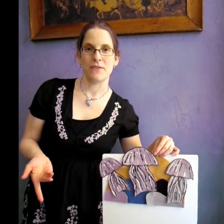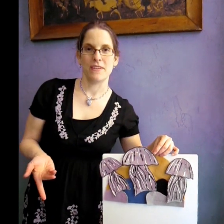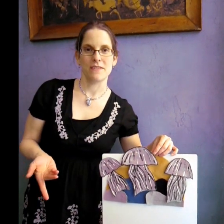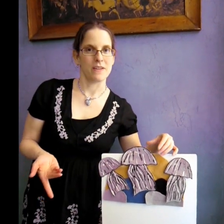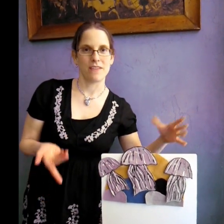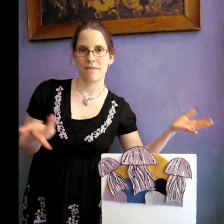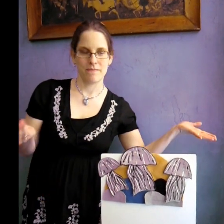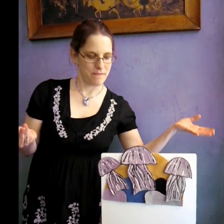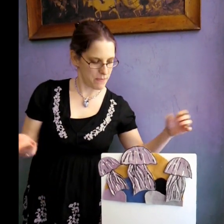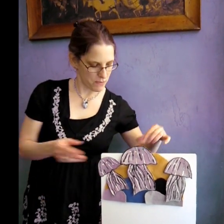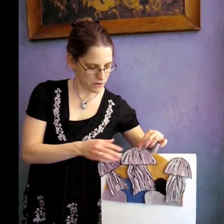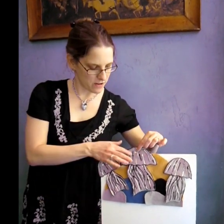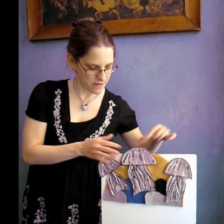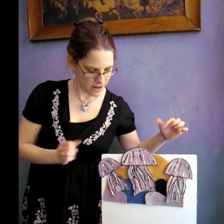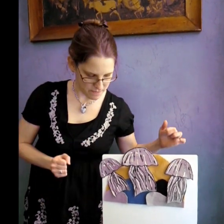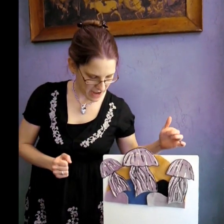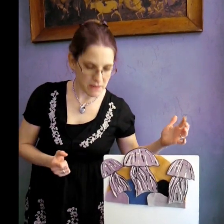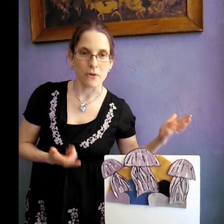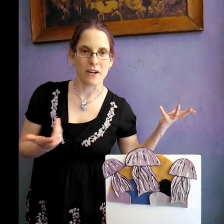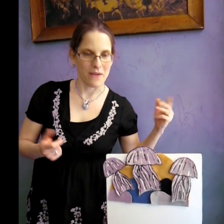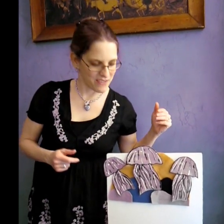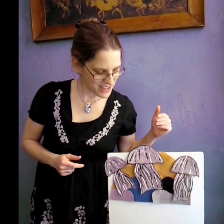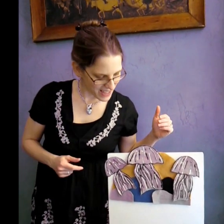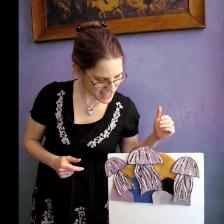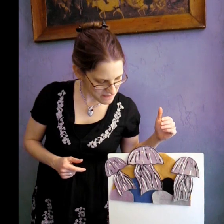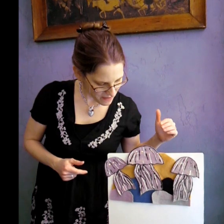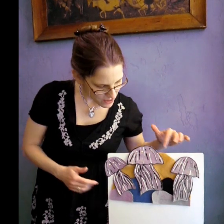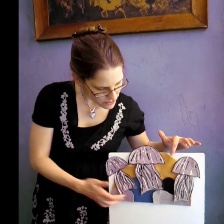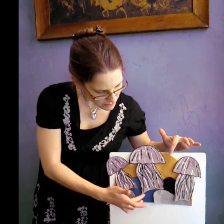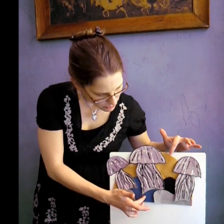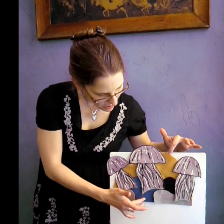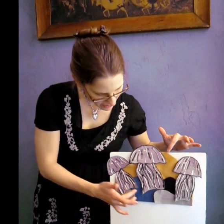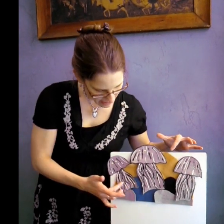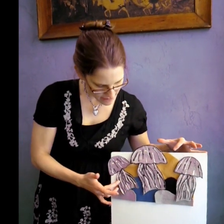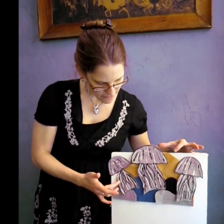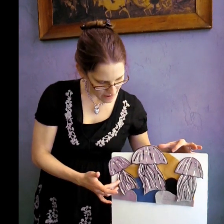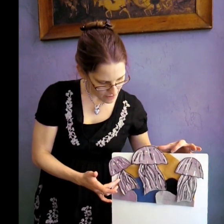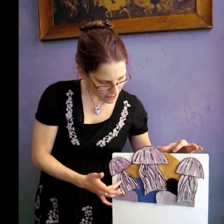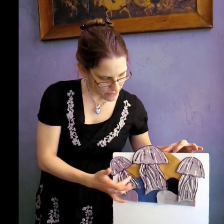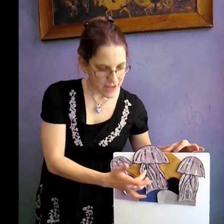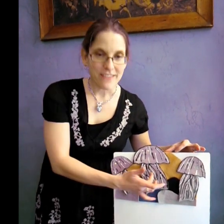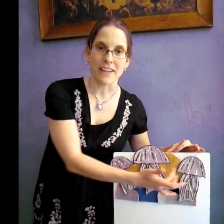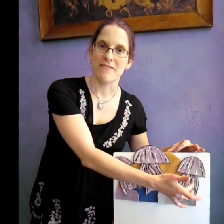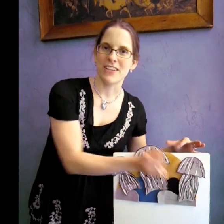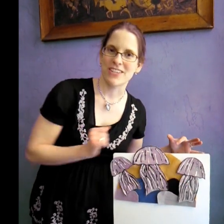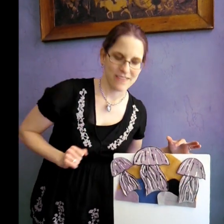You could also do this with paperboard, or a magnetboard, however you like. So I've got a rock, and I've got three jellyfish.